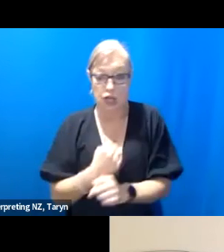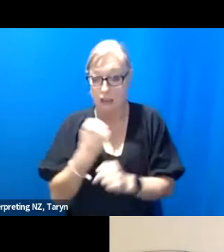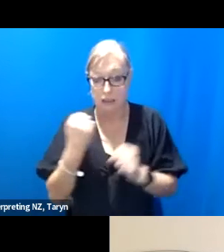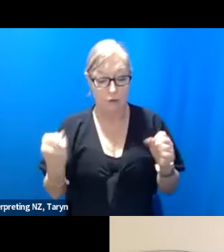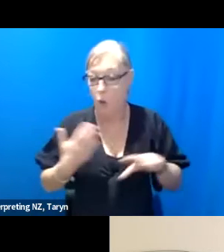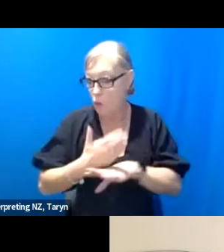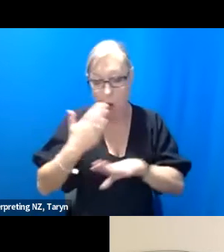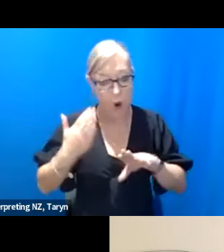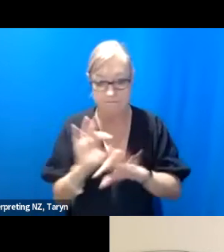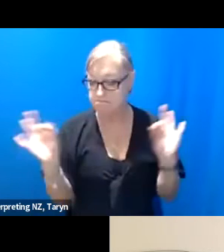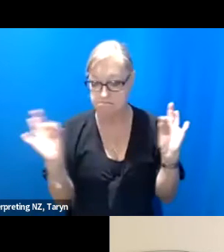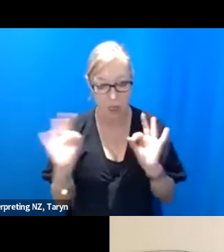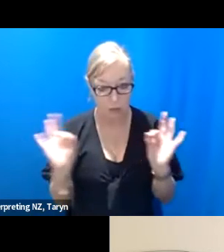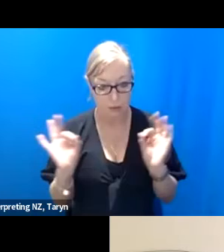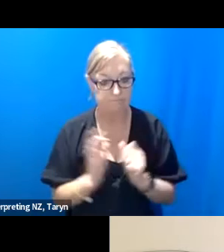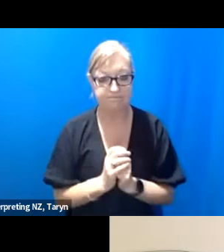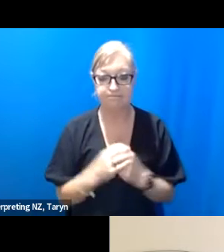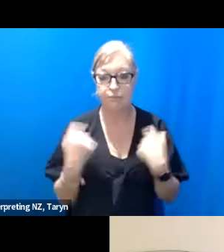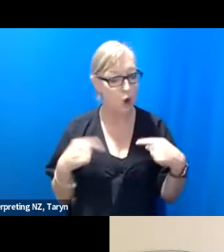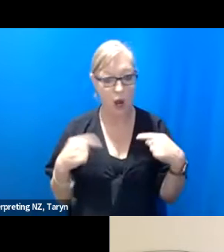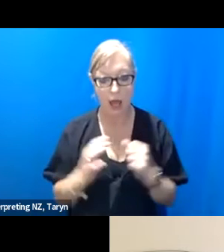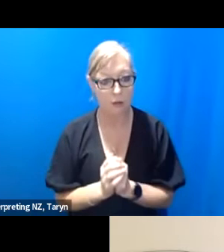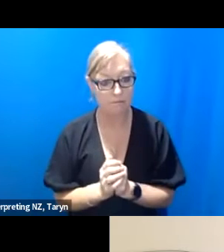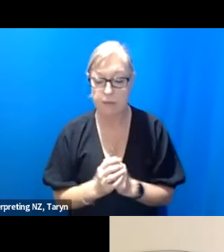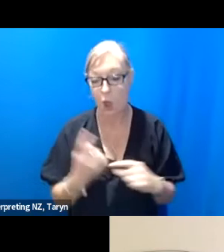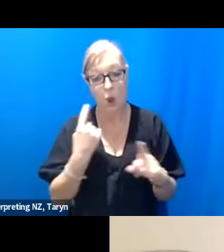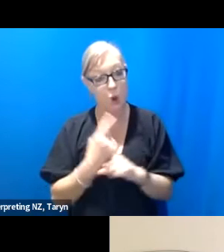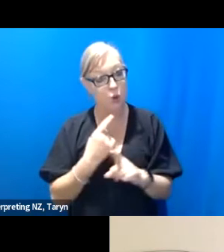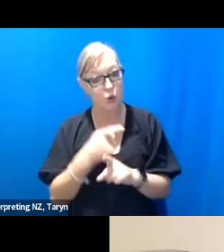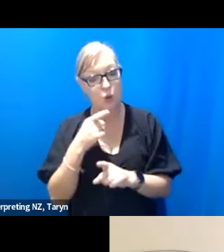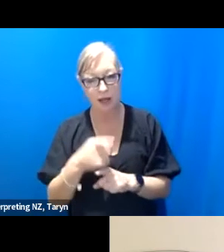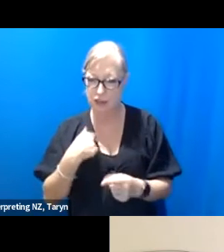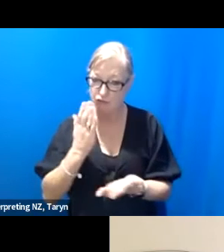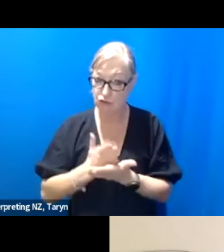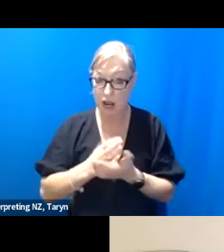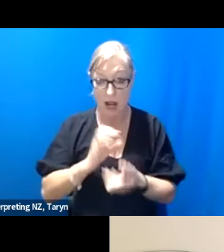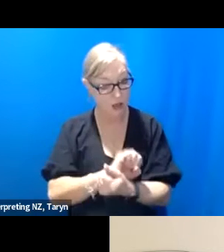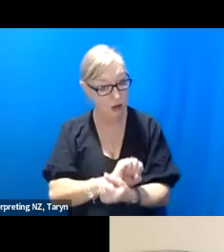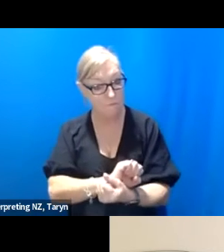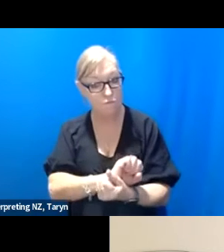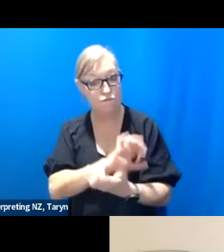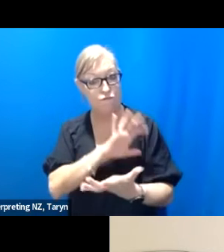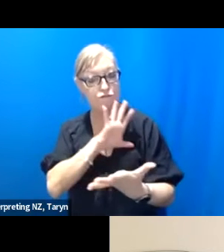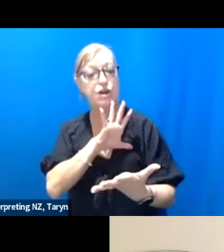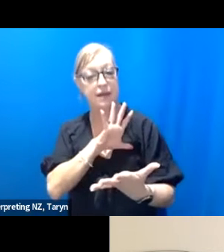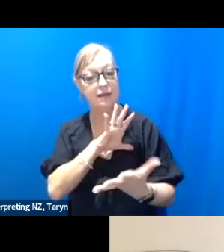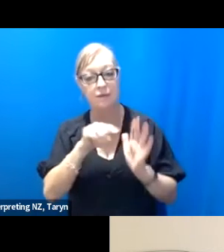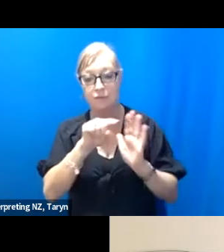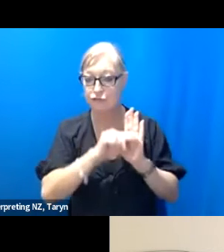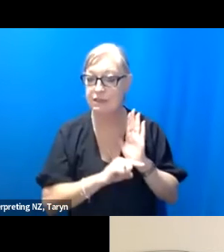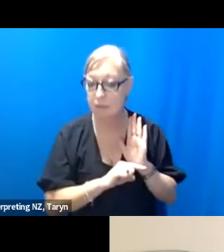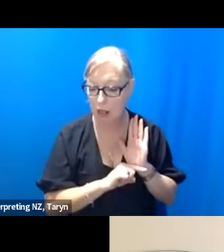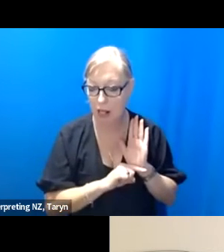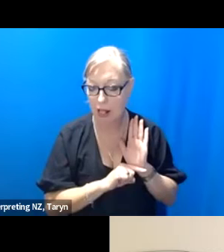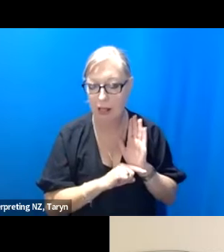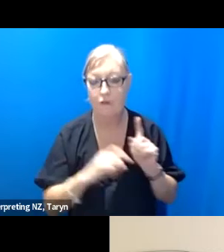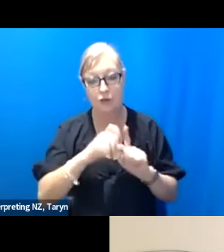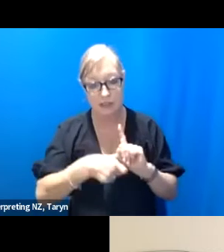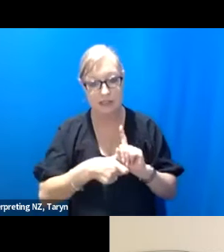talking about how this was a quite a liberatory principle, for disability community particularly,